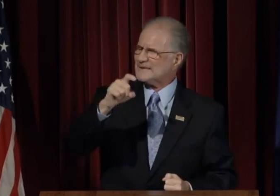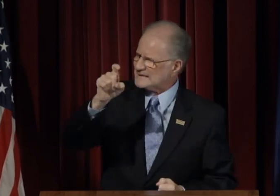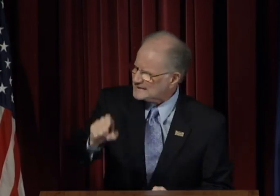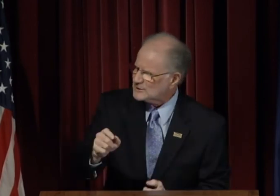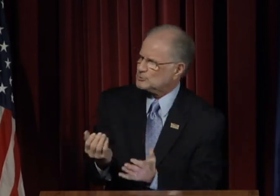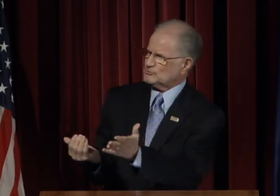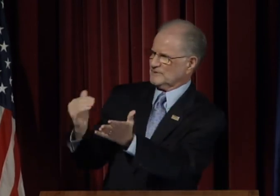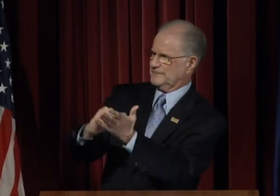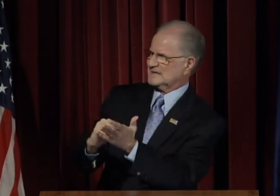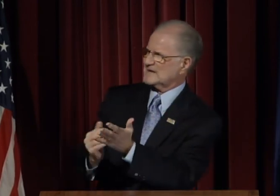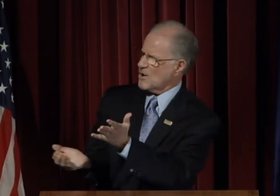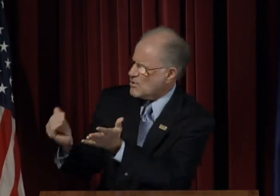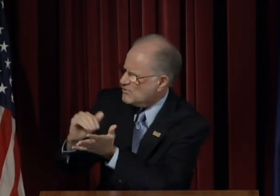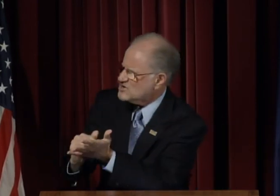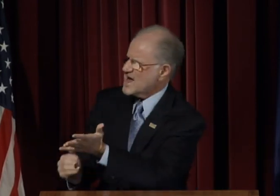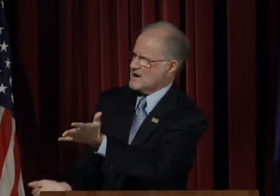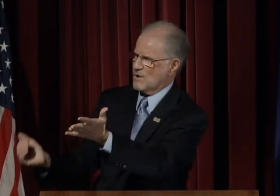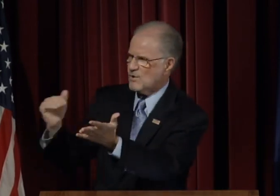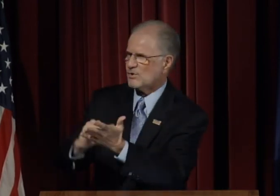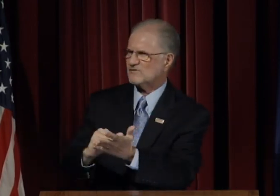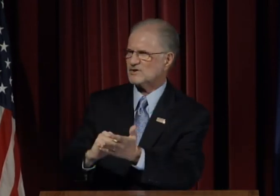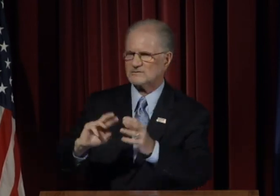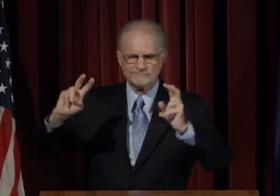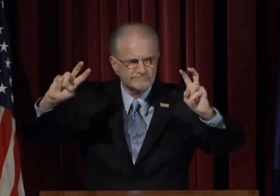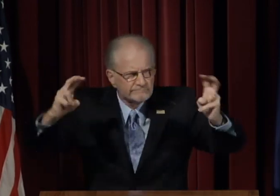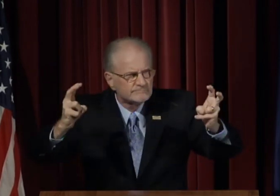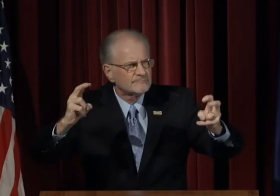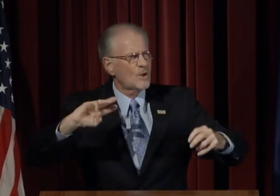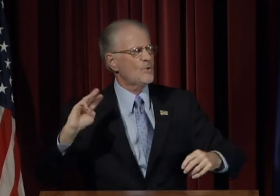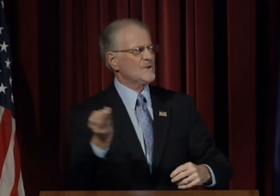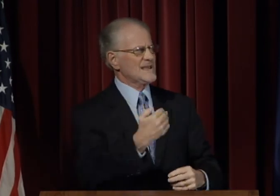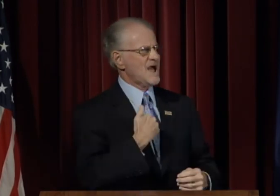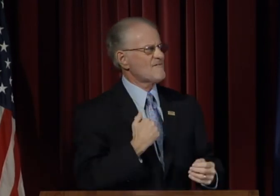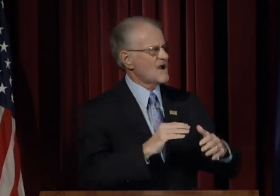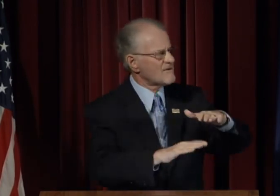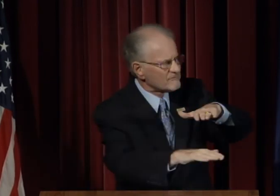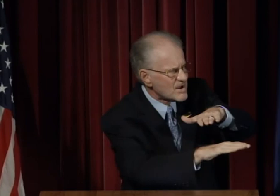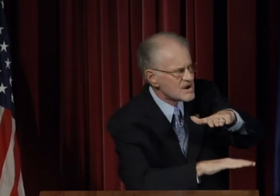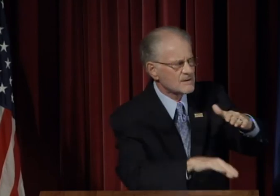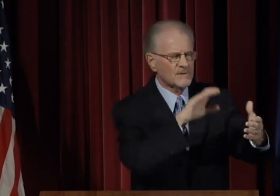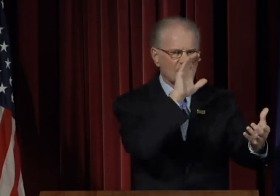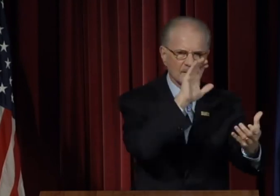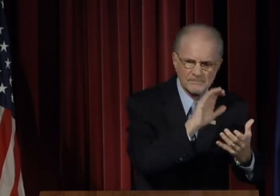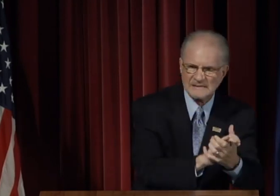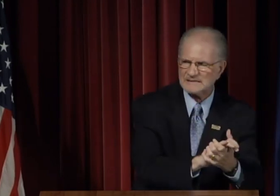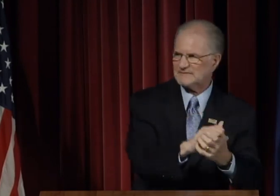We need to repeat it over and over. "We have a fundamental belief in Gallaudet."